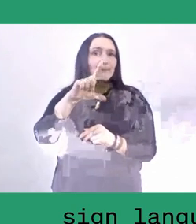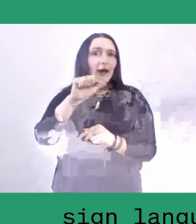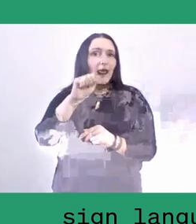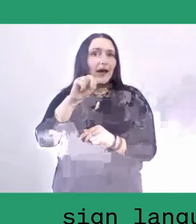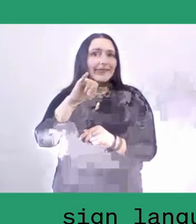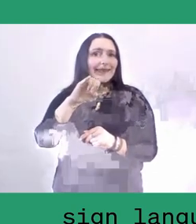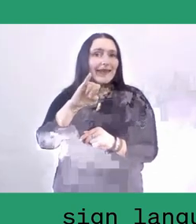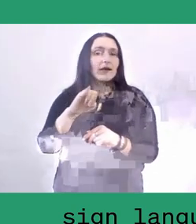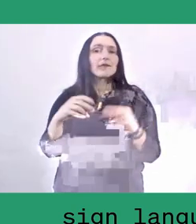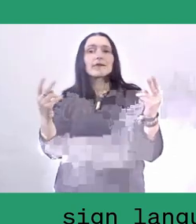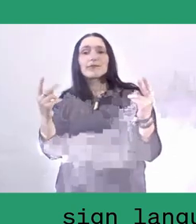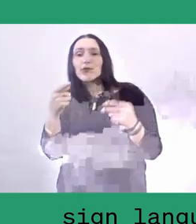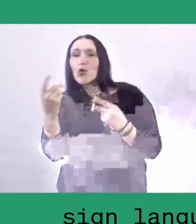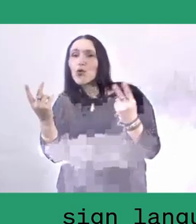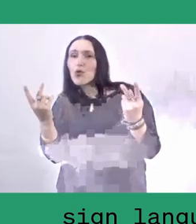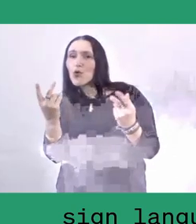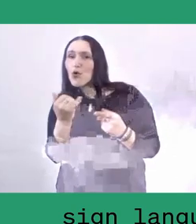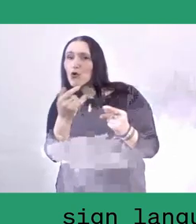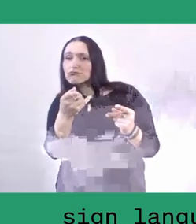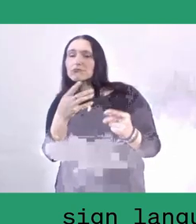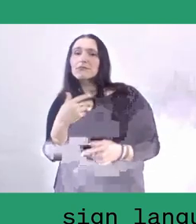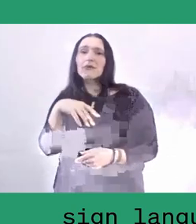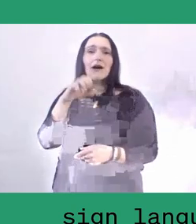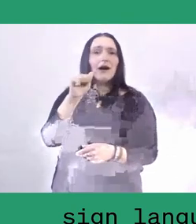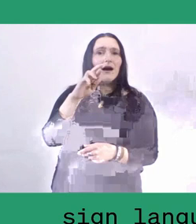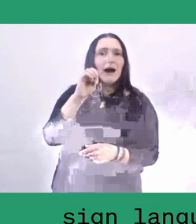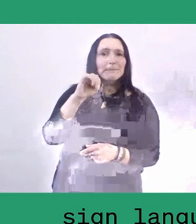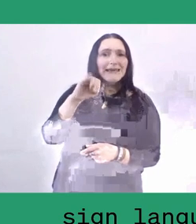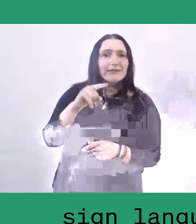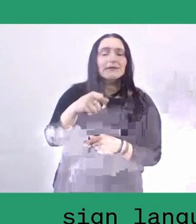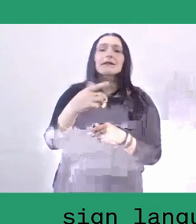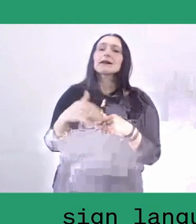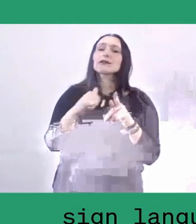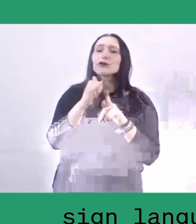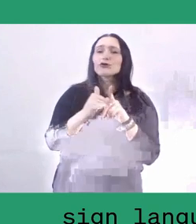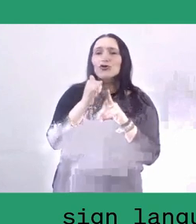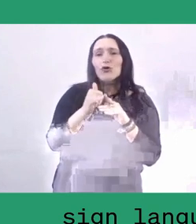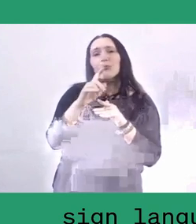in the YouTube channel and we'll be able to select, both myself and Andan, from there